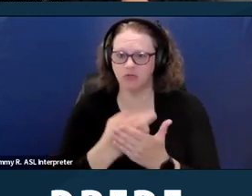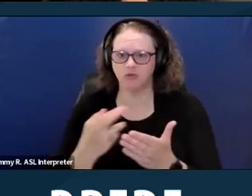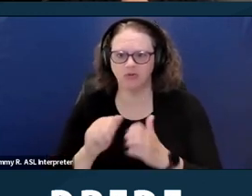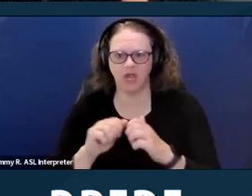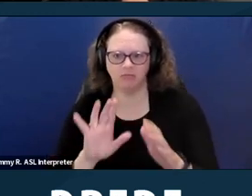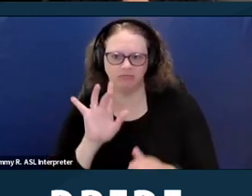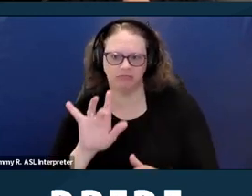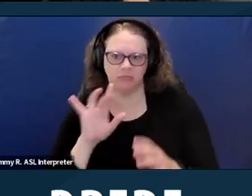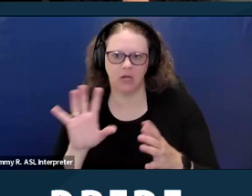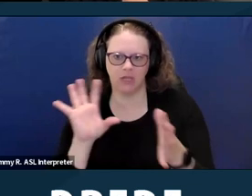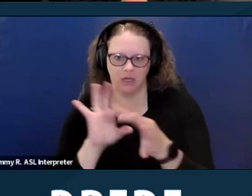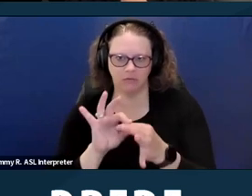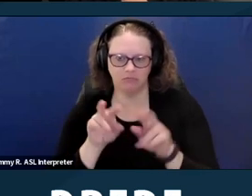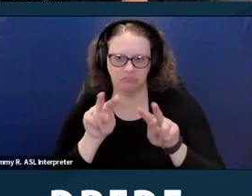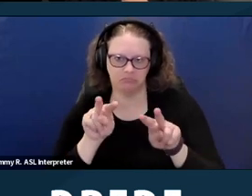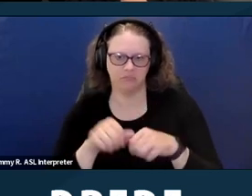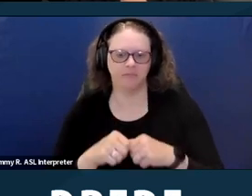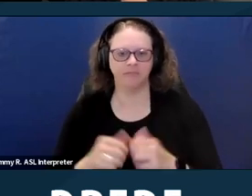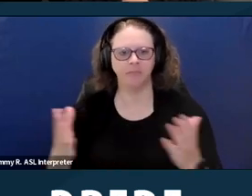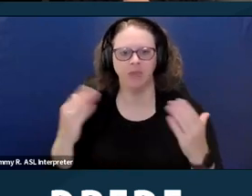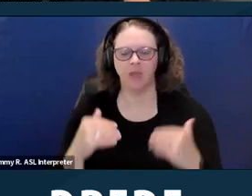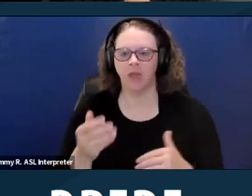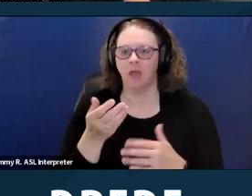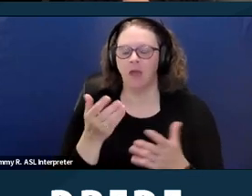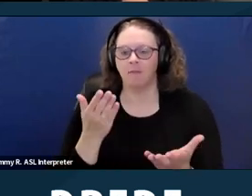Many local municipalities also have source